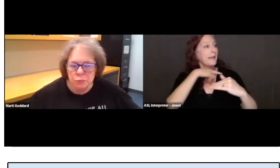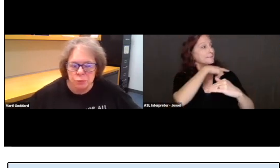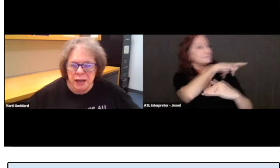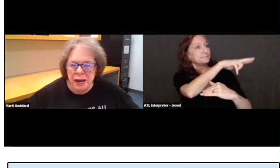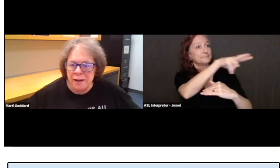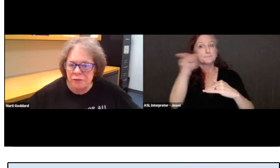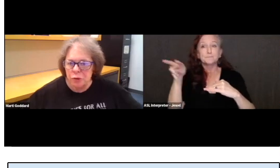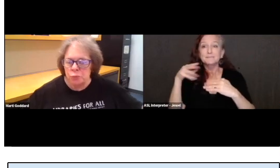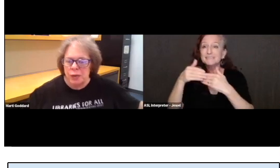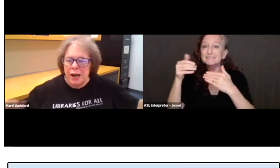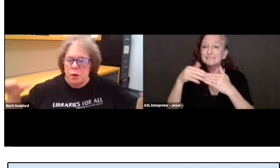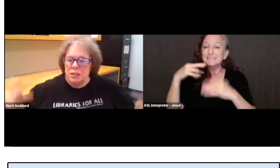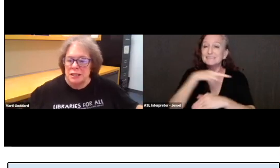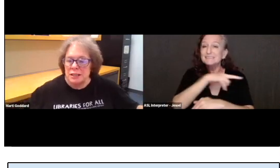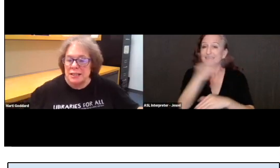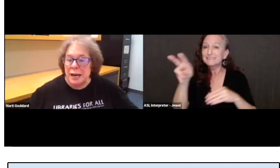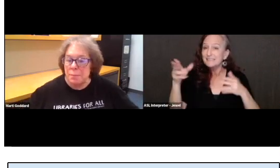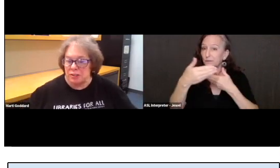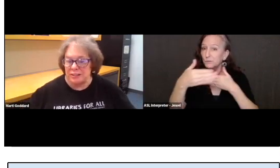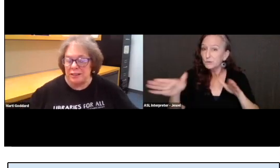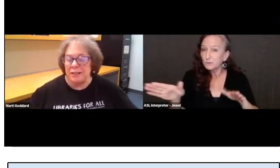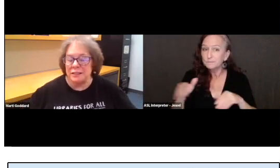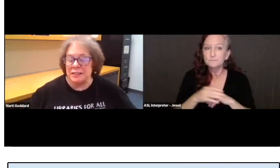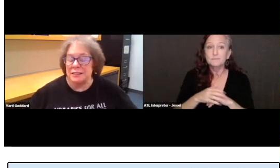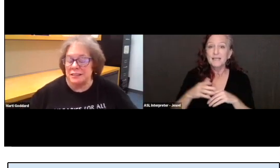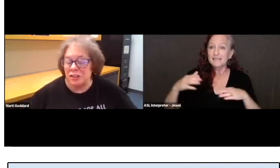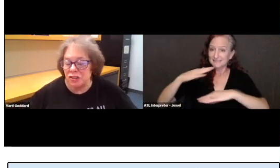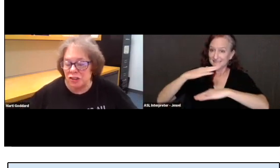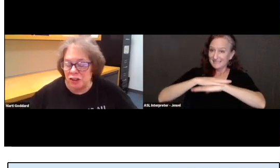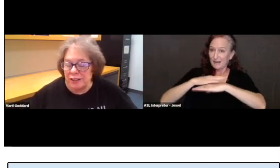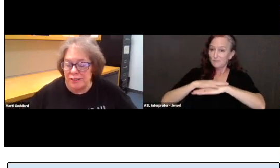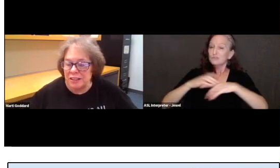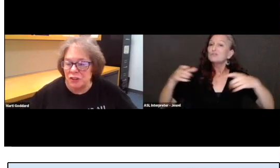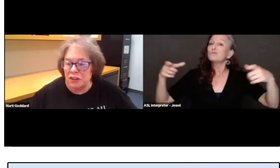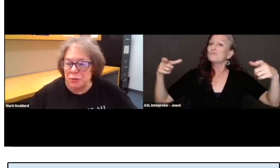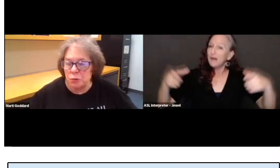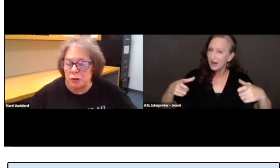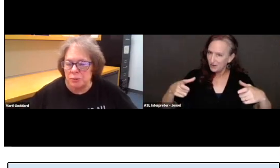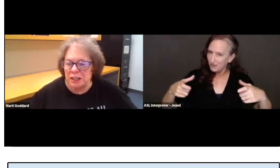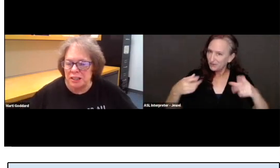We have round tables in this center and that's very important